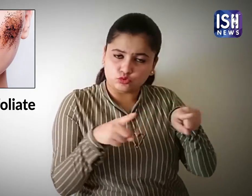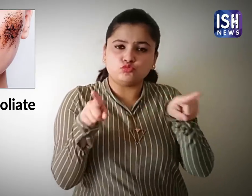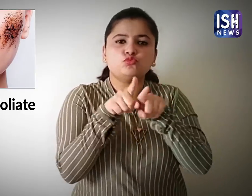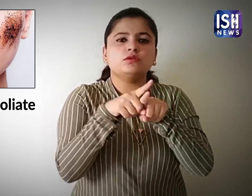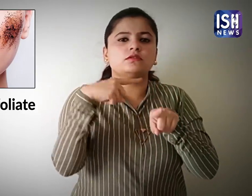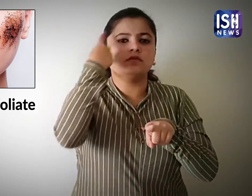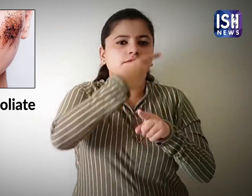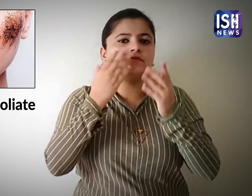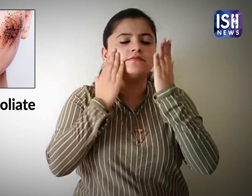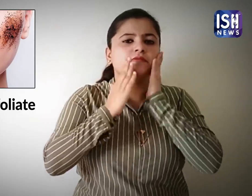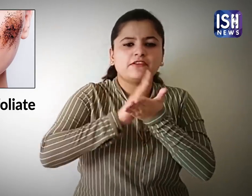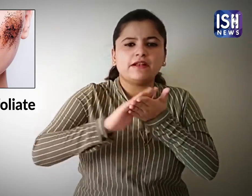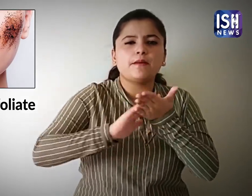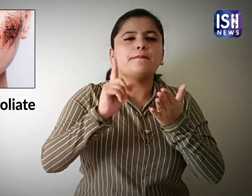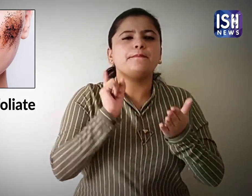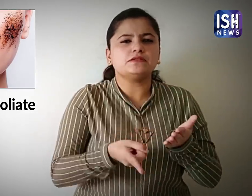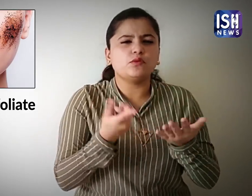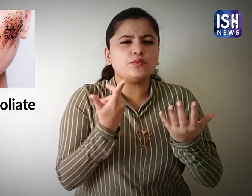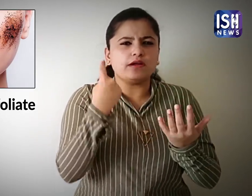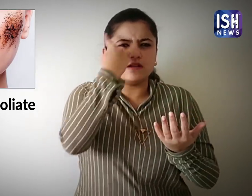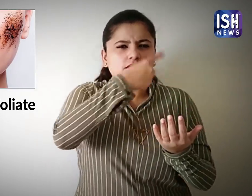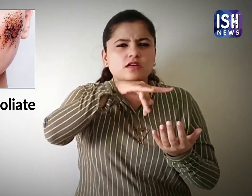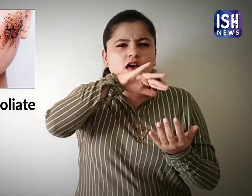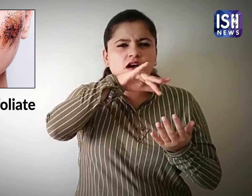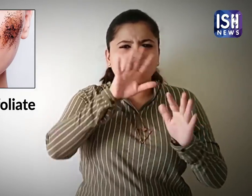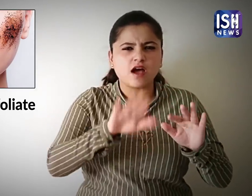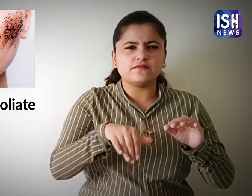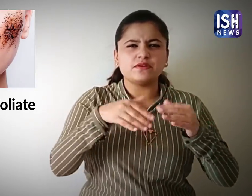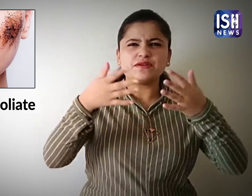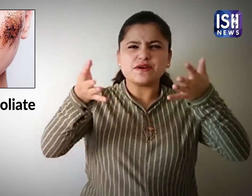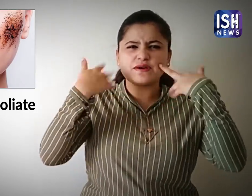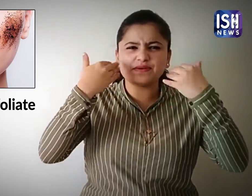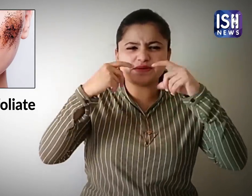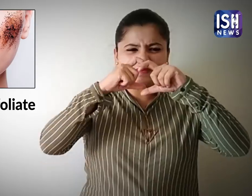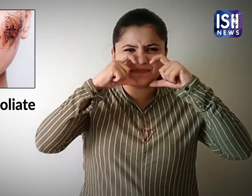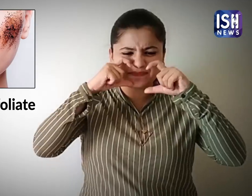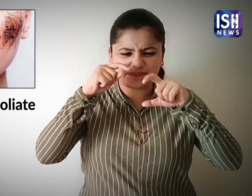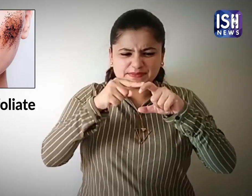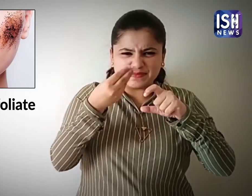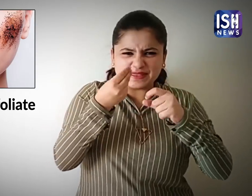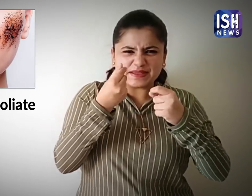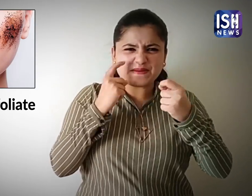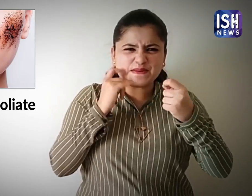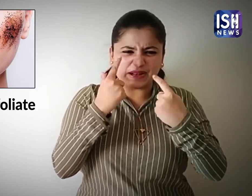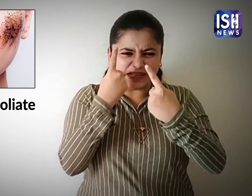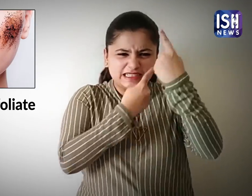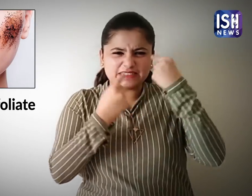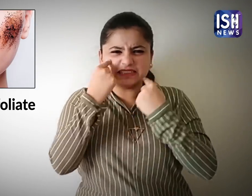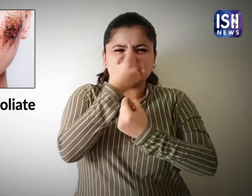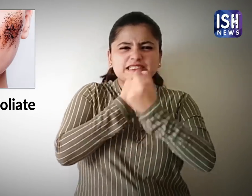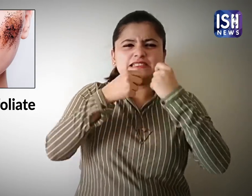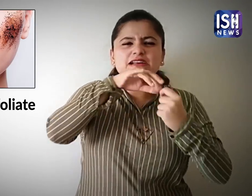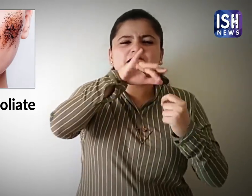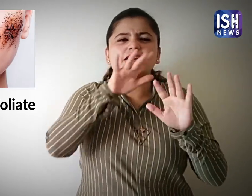you should also clean your face. As there is a lot of dirt on the face.